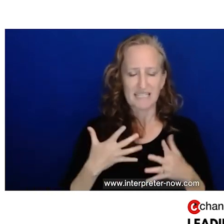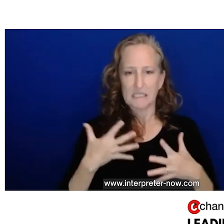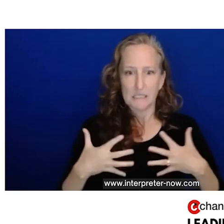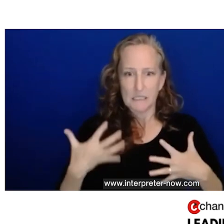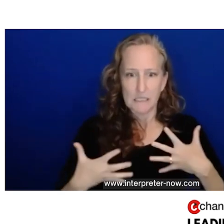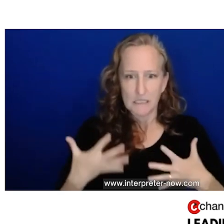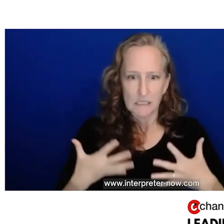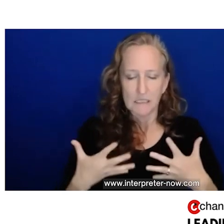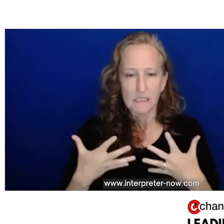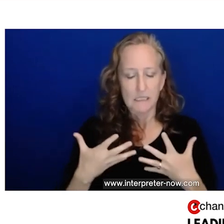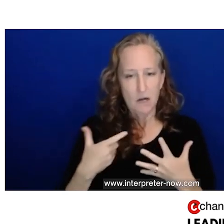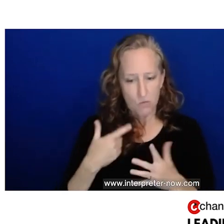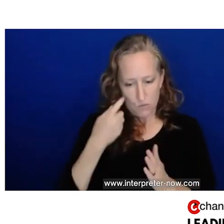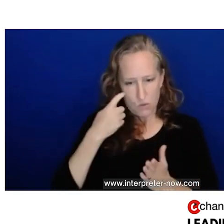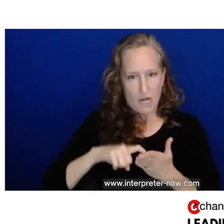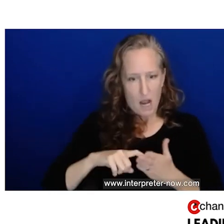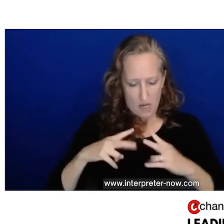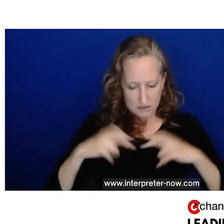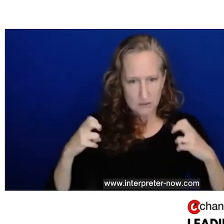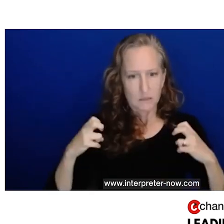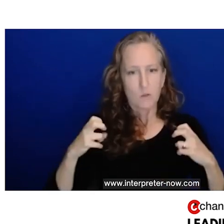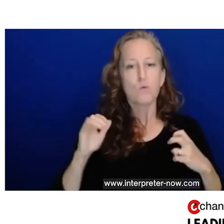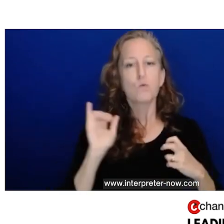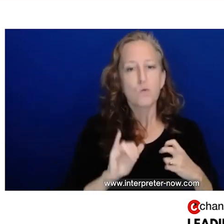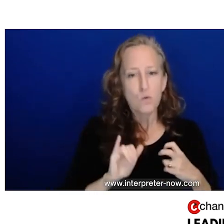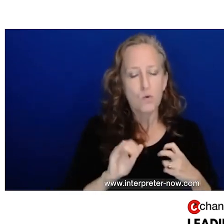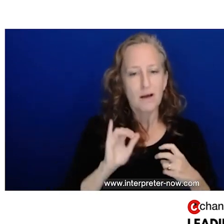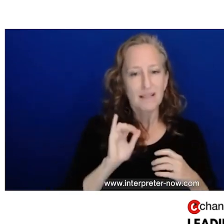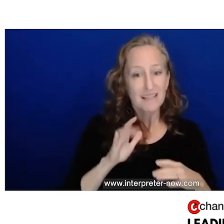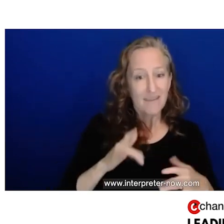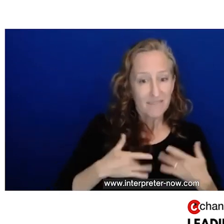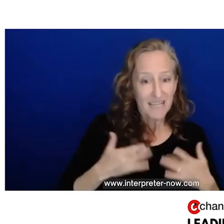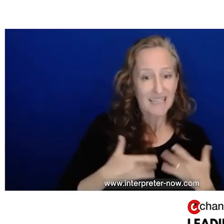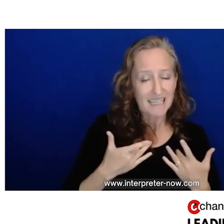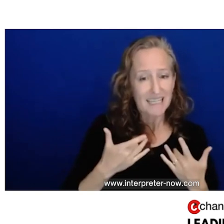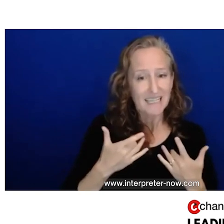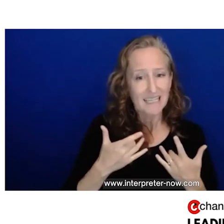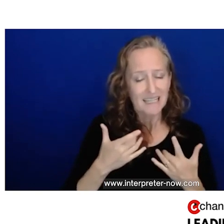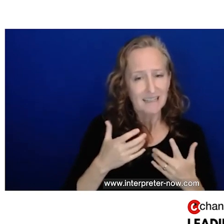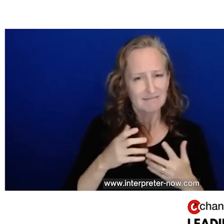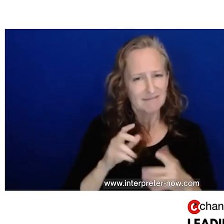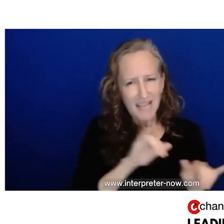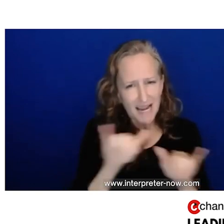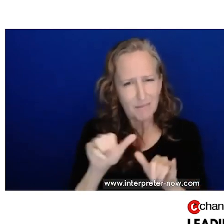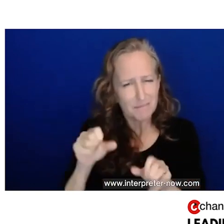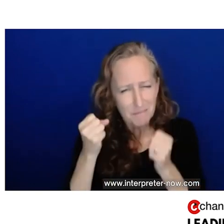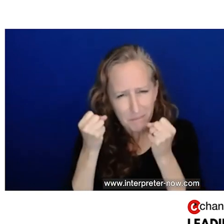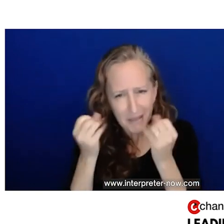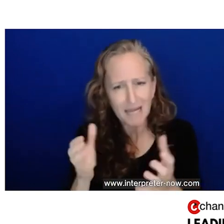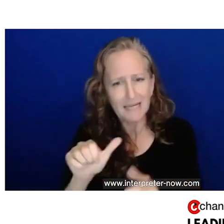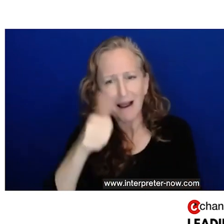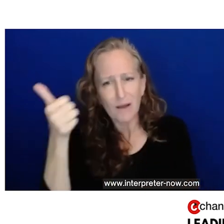I noticed that that is the state of affairs for many people around the world. Our nervous